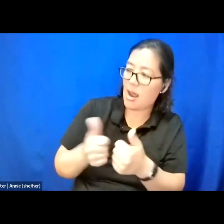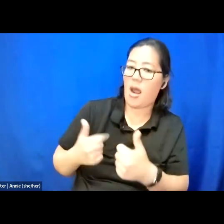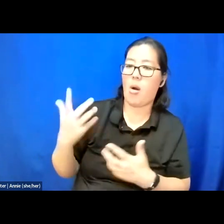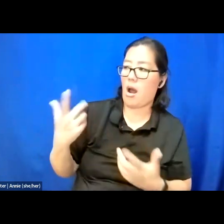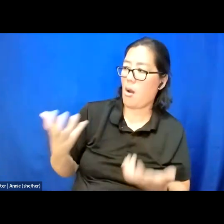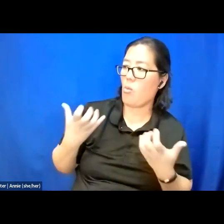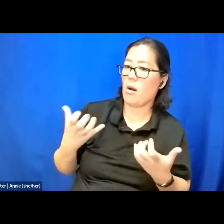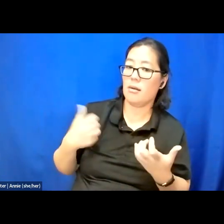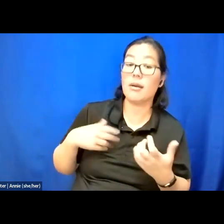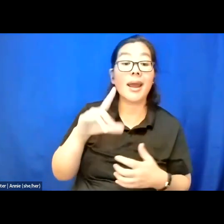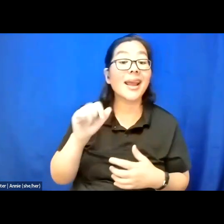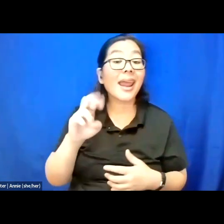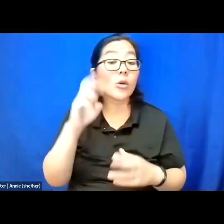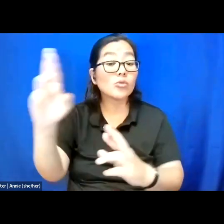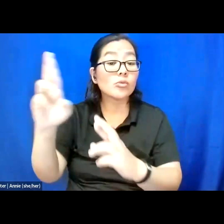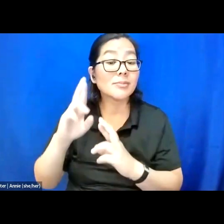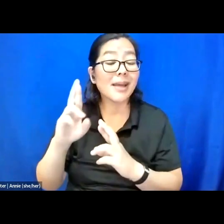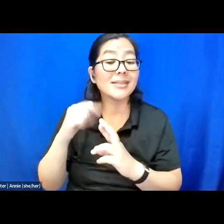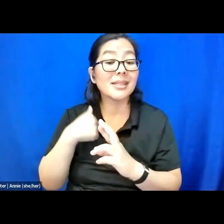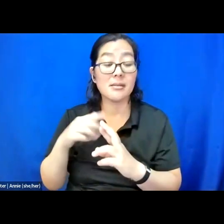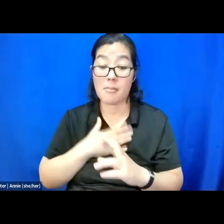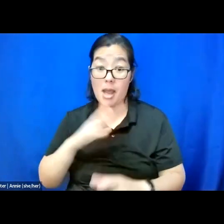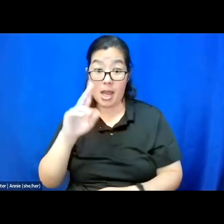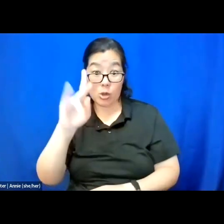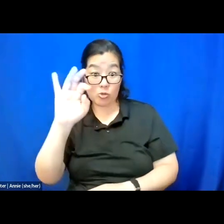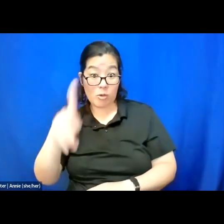Care is respecting that my crip time is valuable,